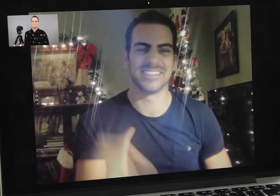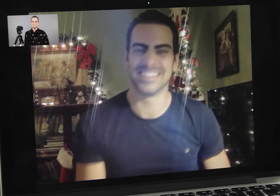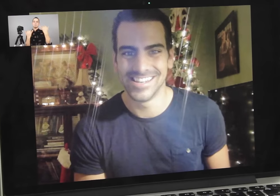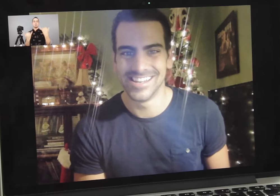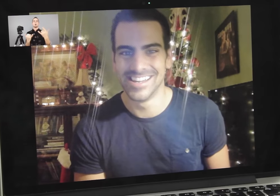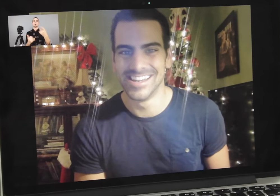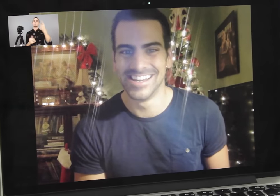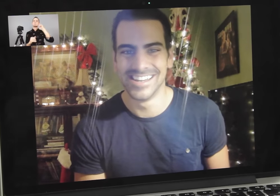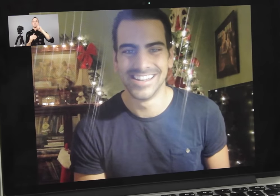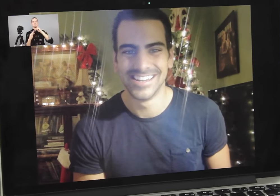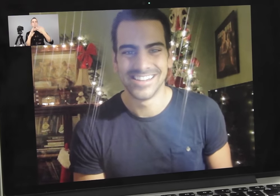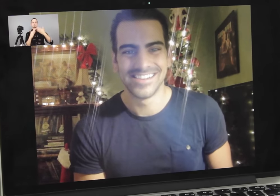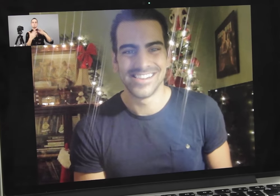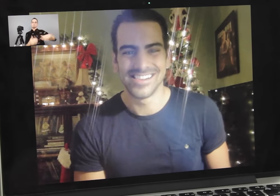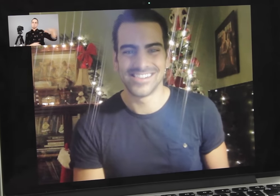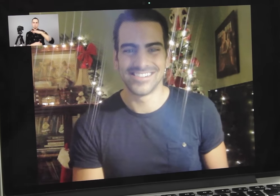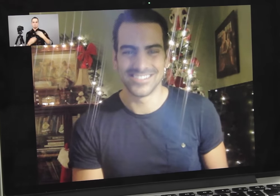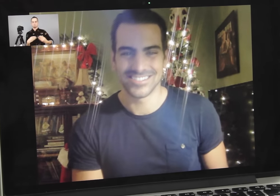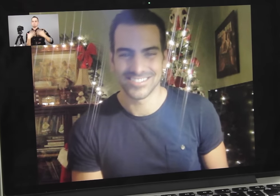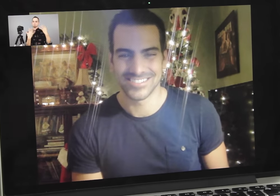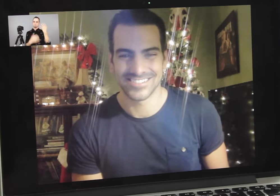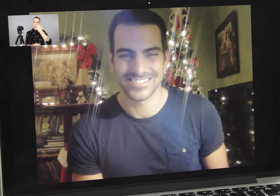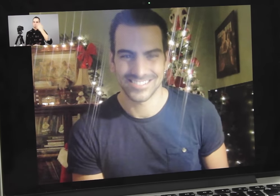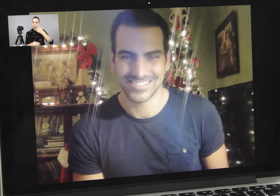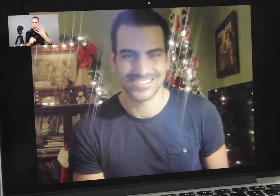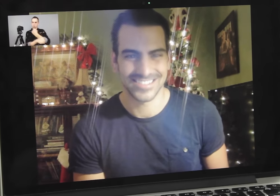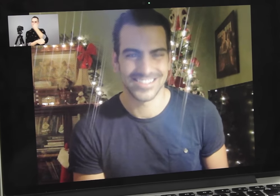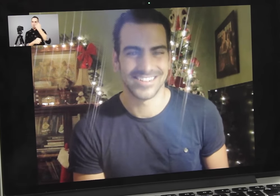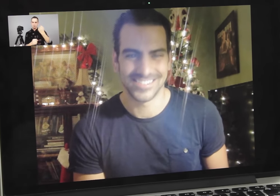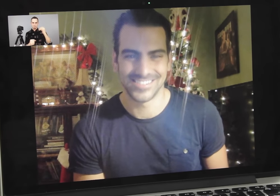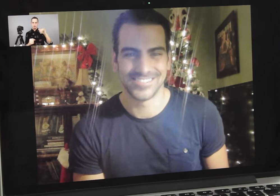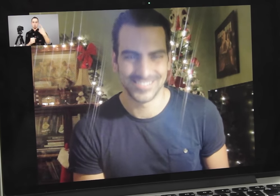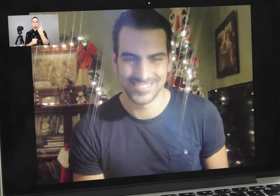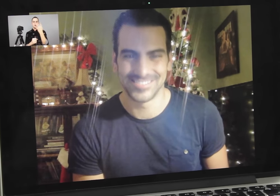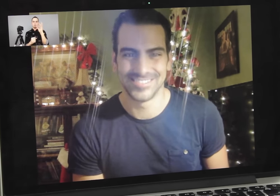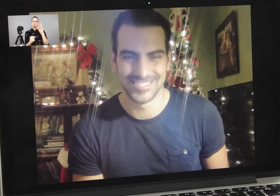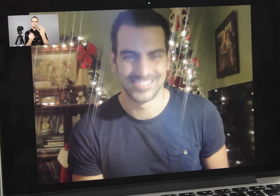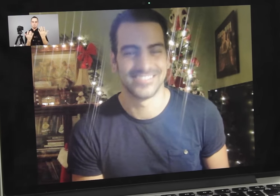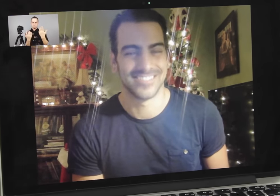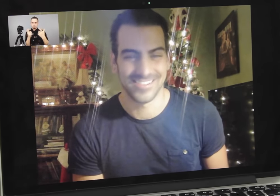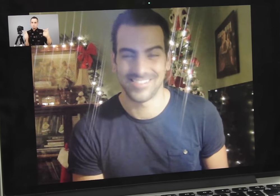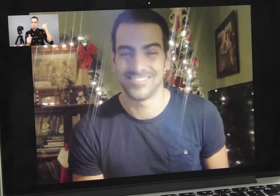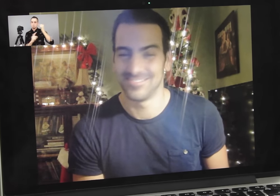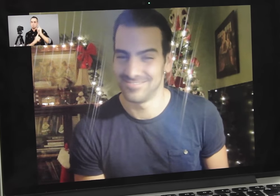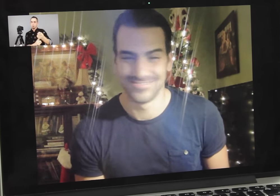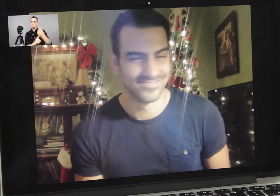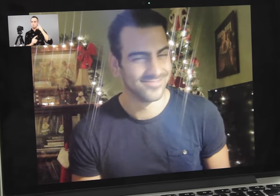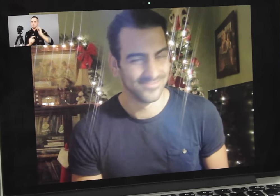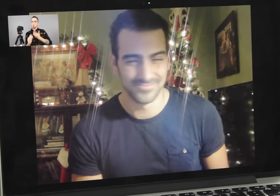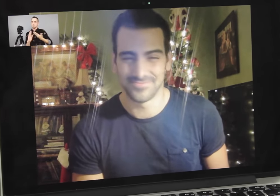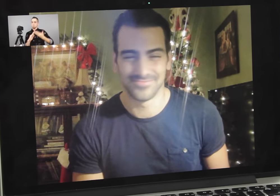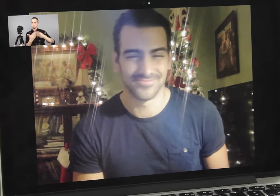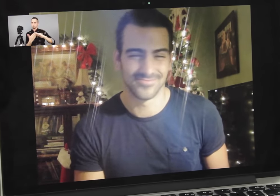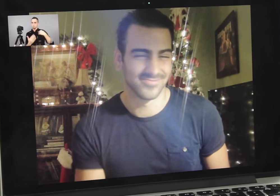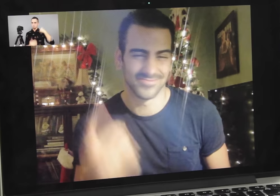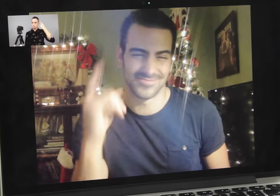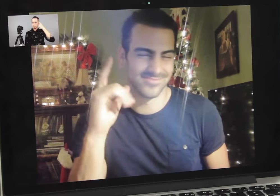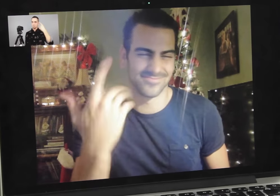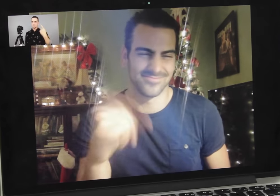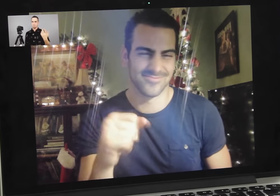Alex: The Deaf community is so inspired with your victory. This is one of the biggest moments for our community, I think.